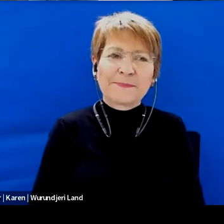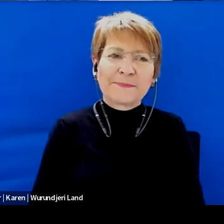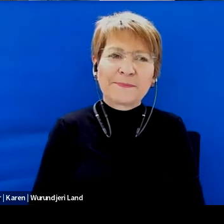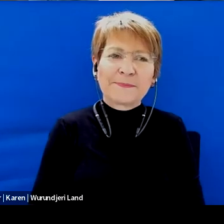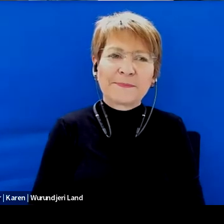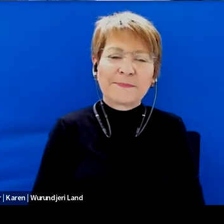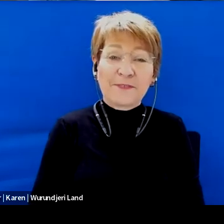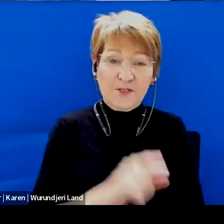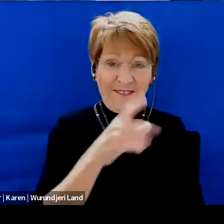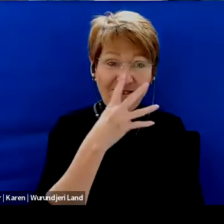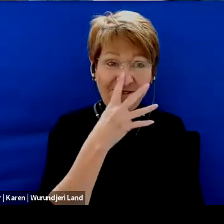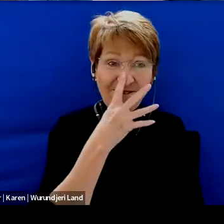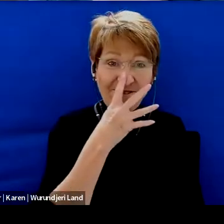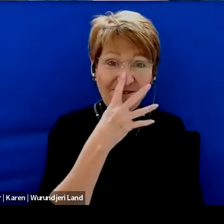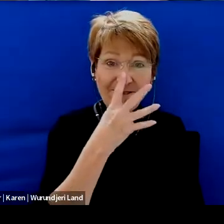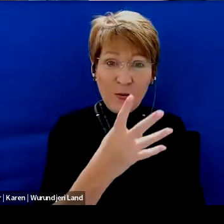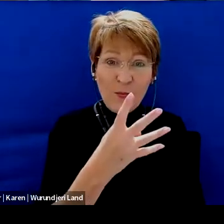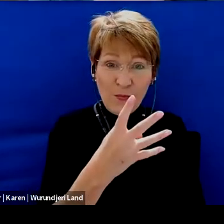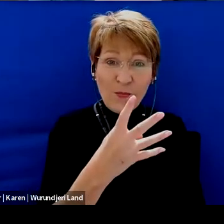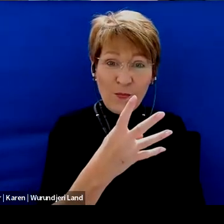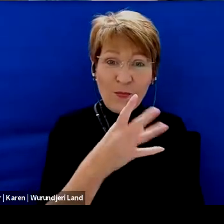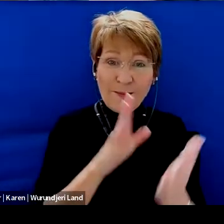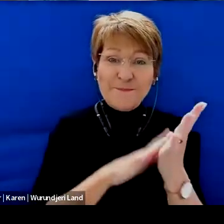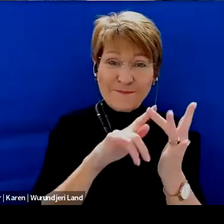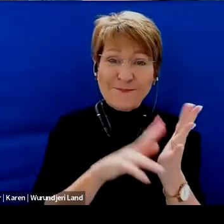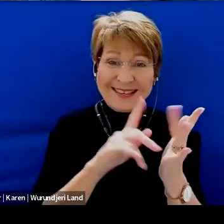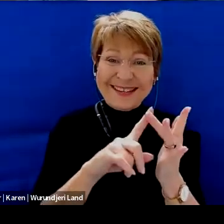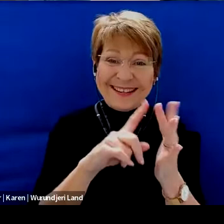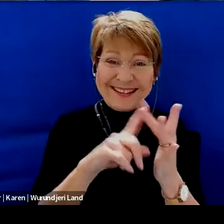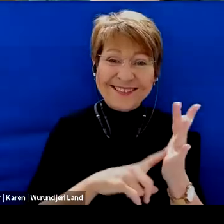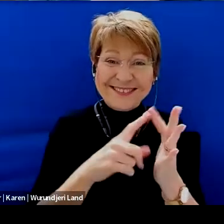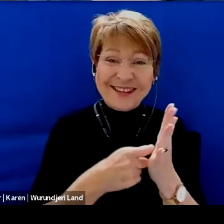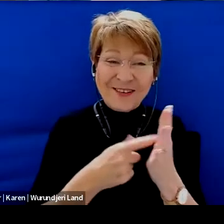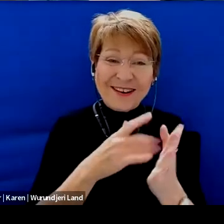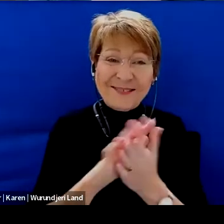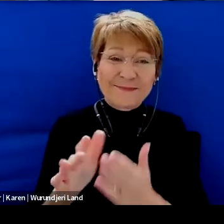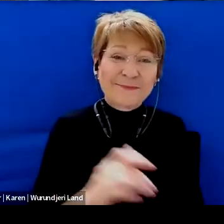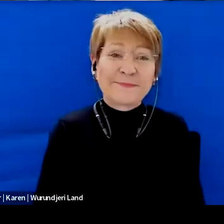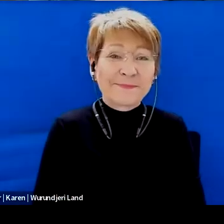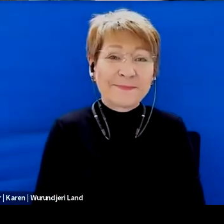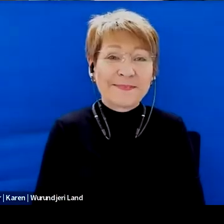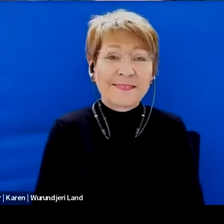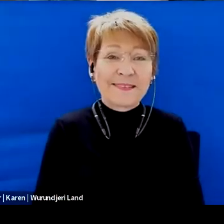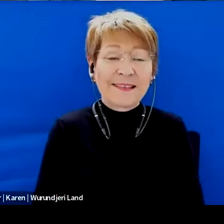Thank you for General Manager Oh yeah.